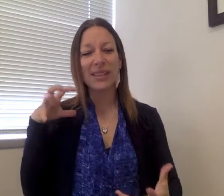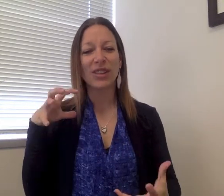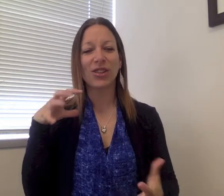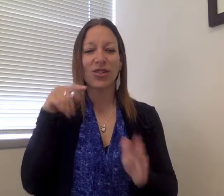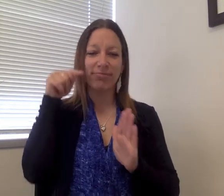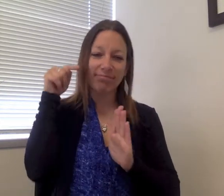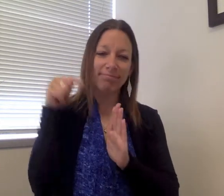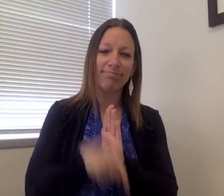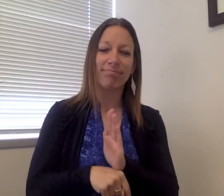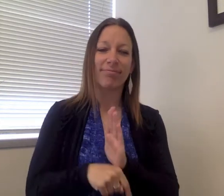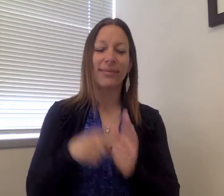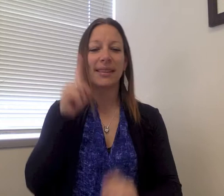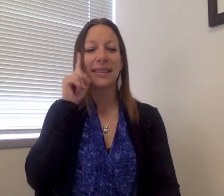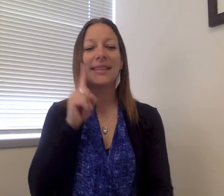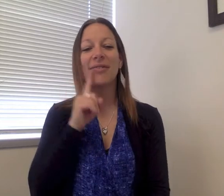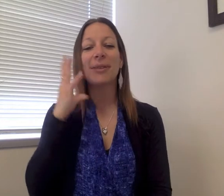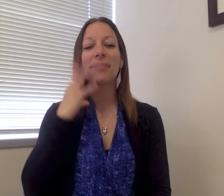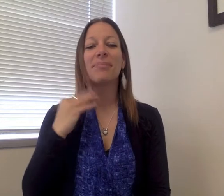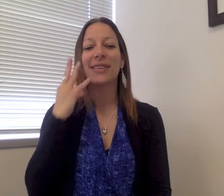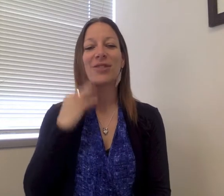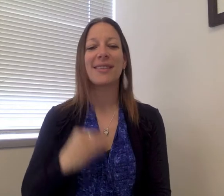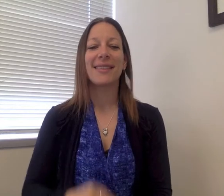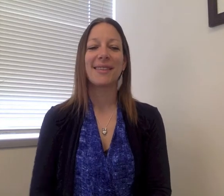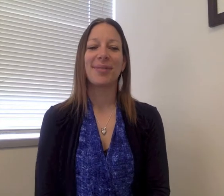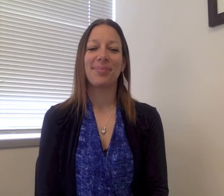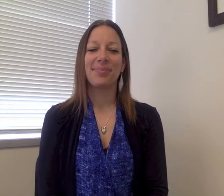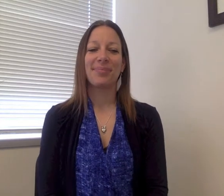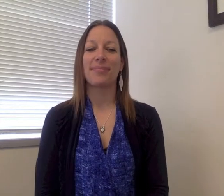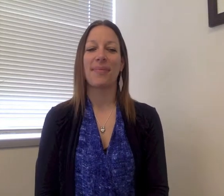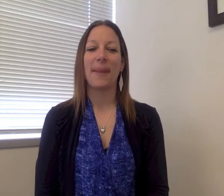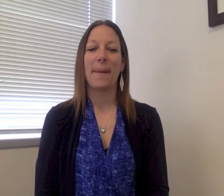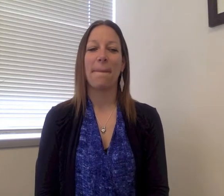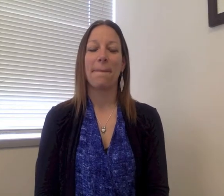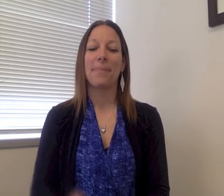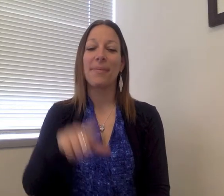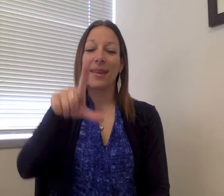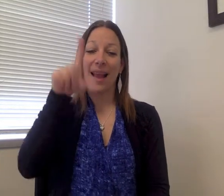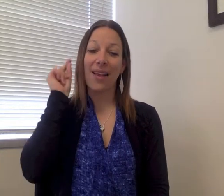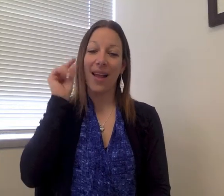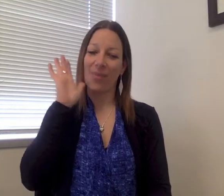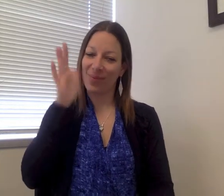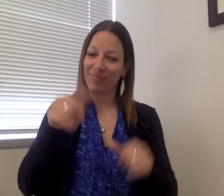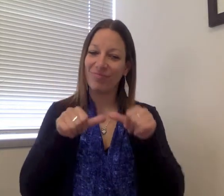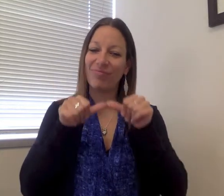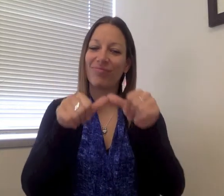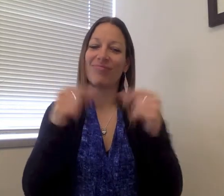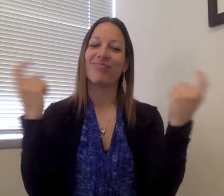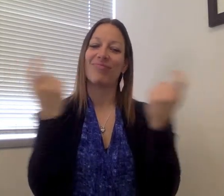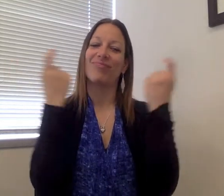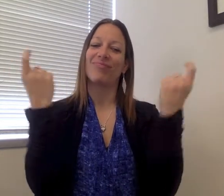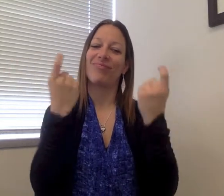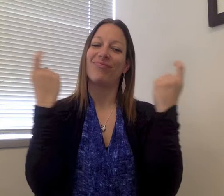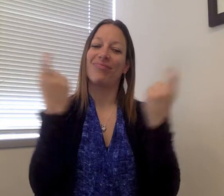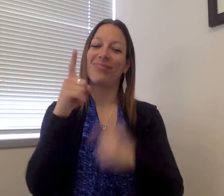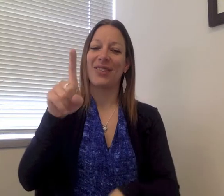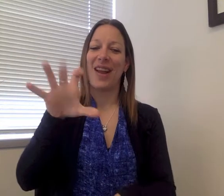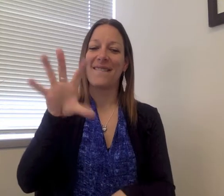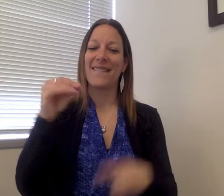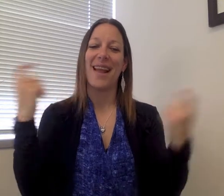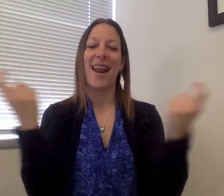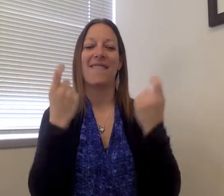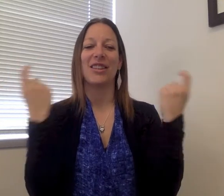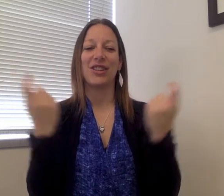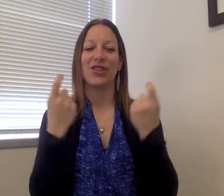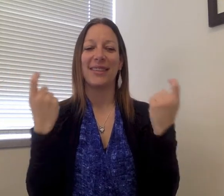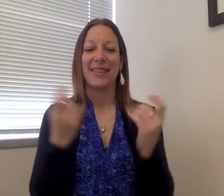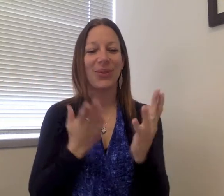deaf experience. Gallaudet will continue to celebrate its 150th anniversary throughout